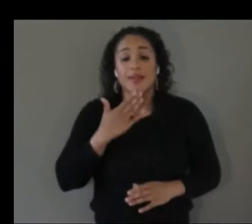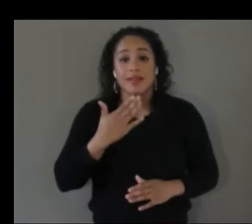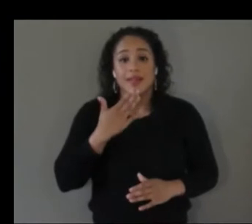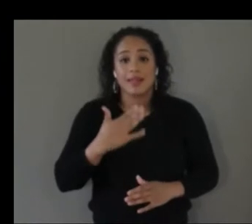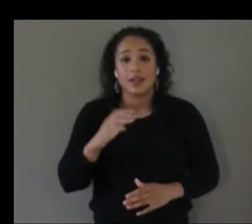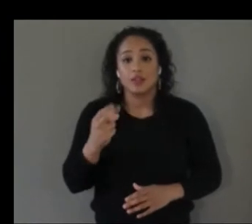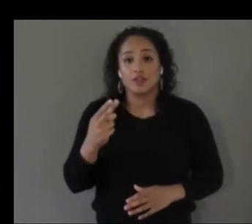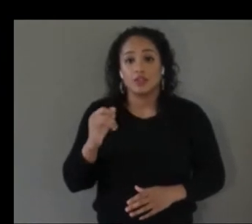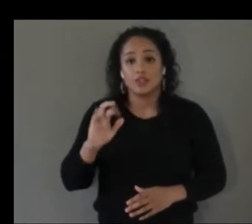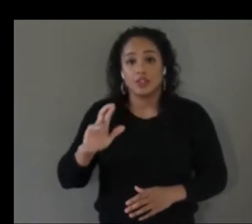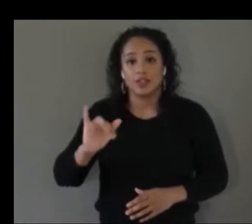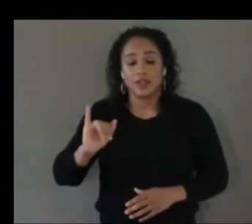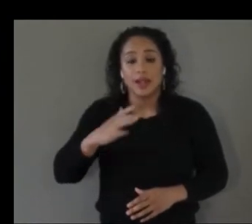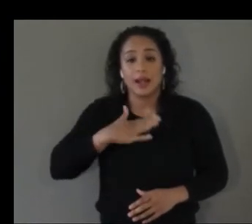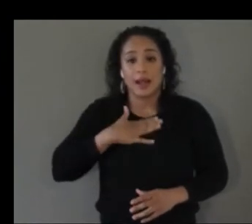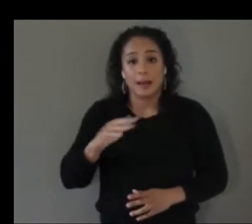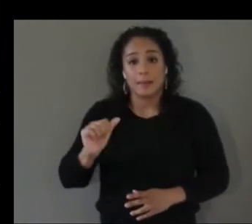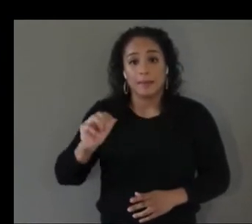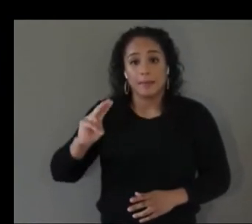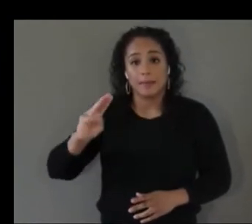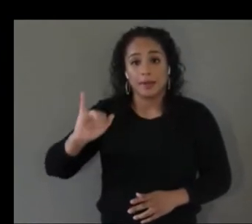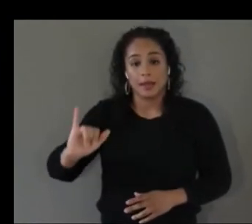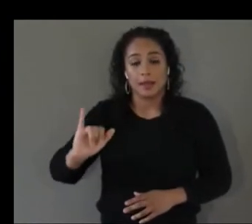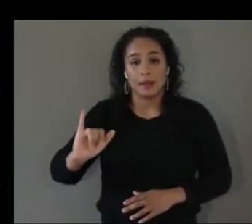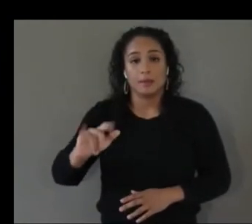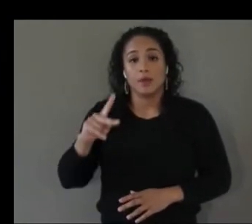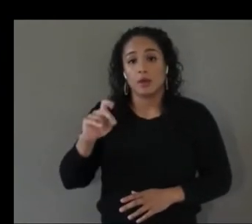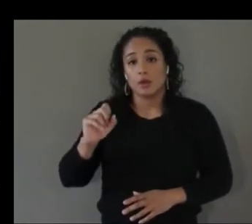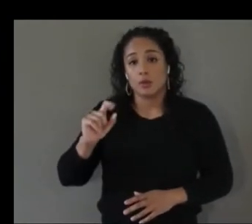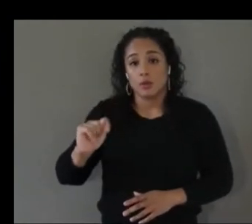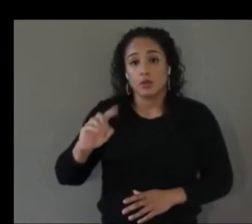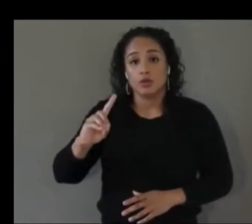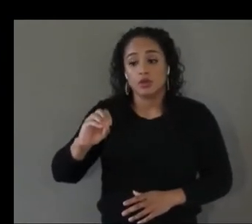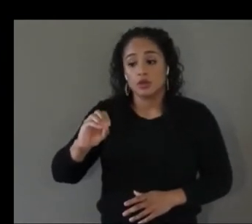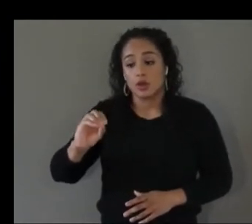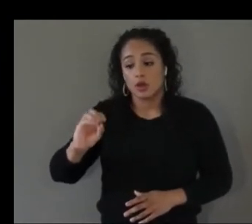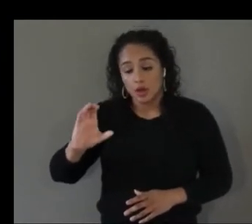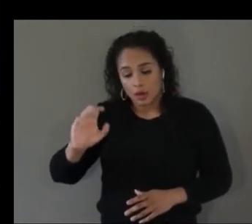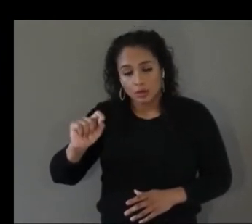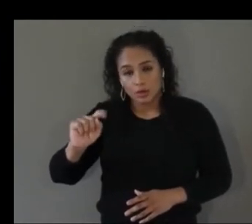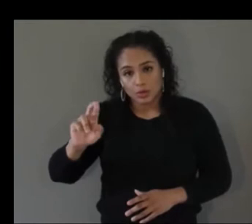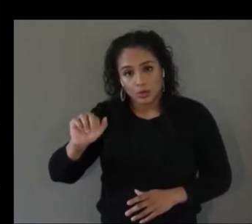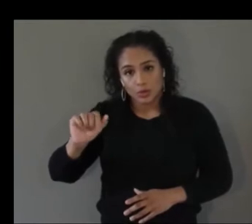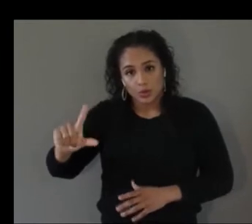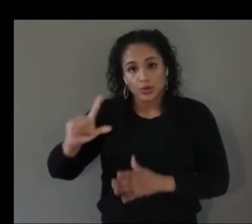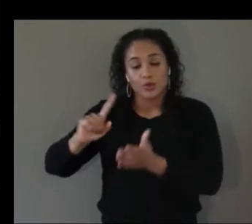i'm a postdoctoral researcher in carnegie mellon university's human computer interaction institute